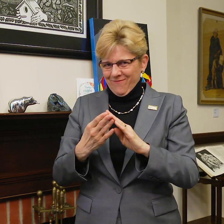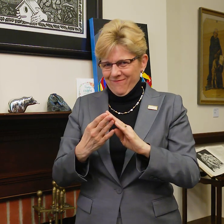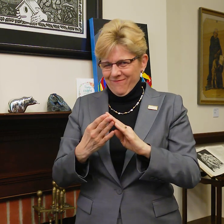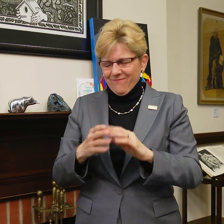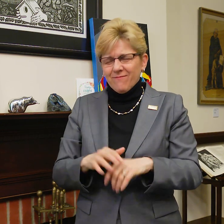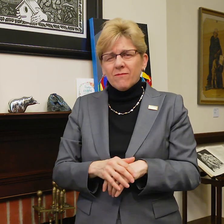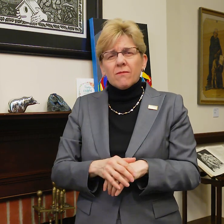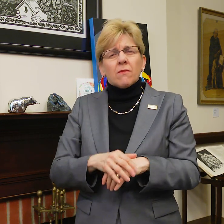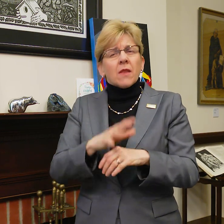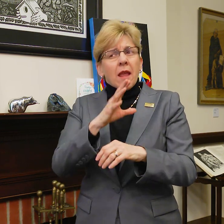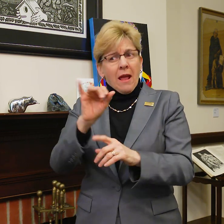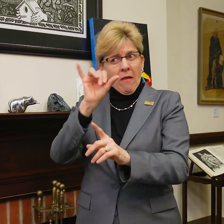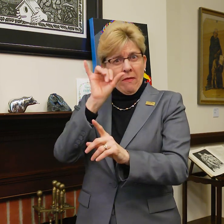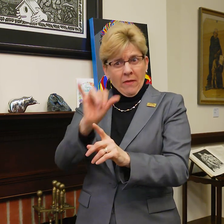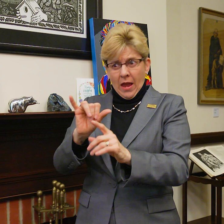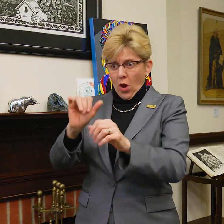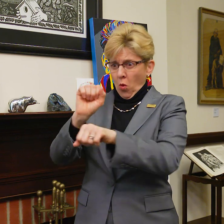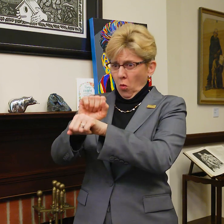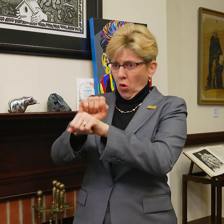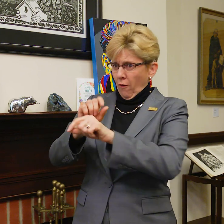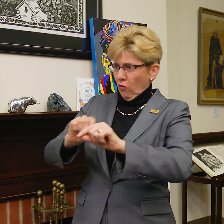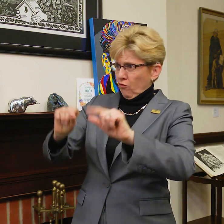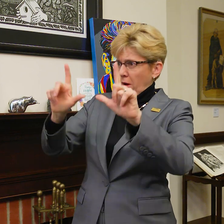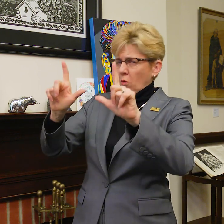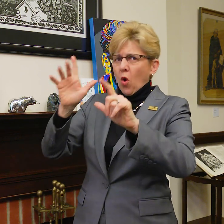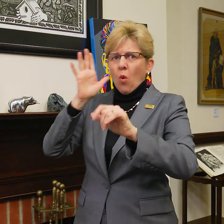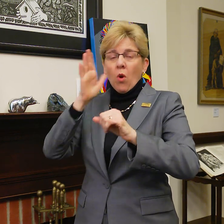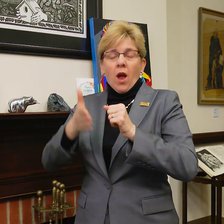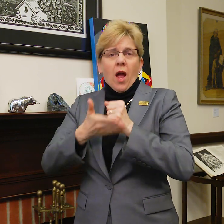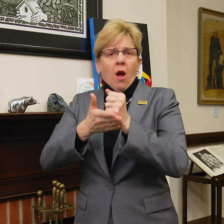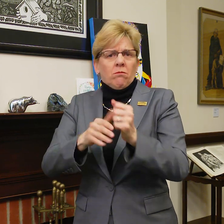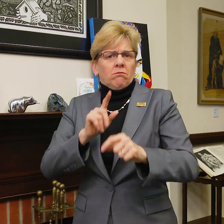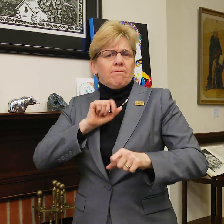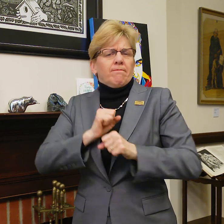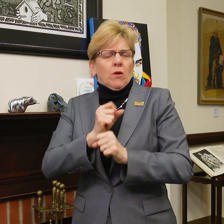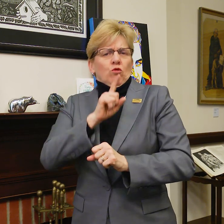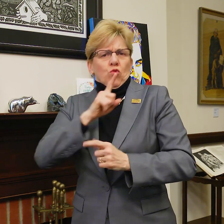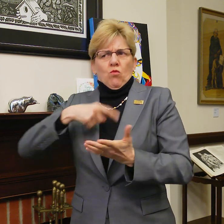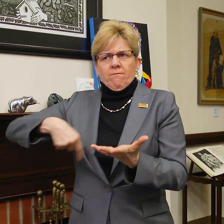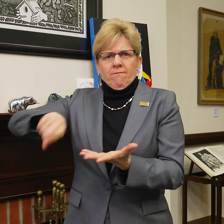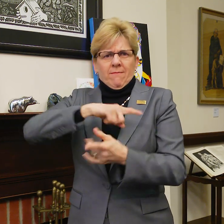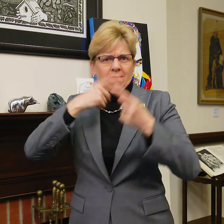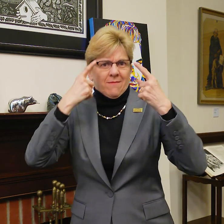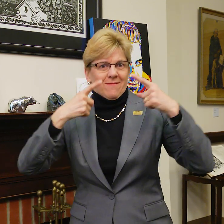a strong bilingual community. The bilingual framework helps support the six